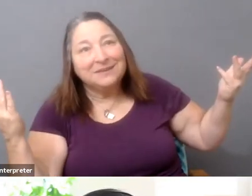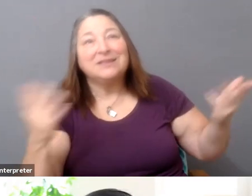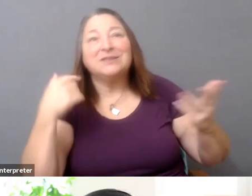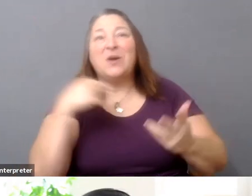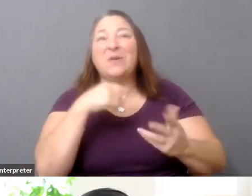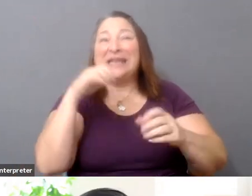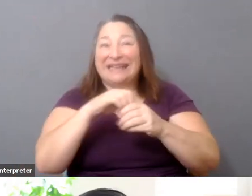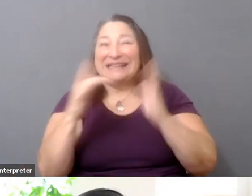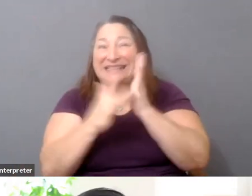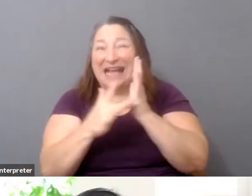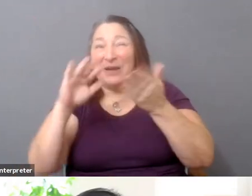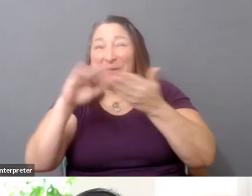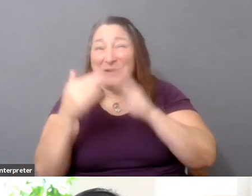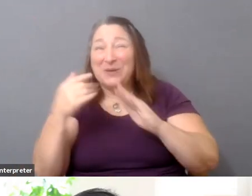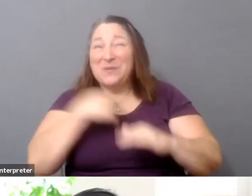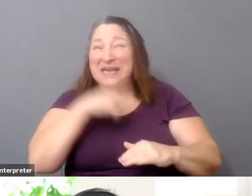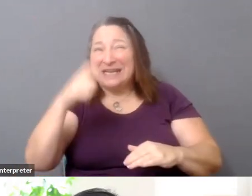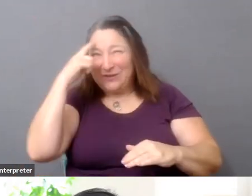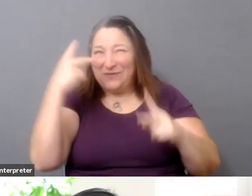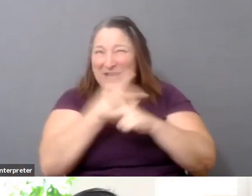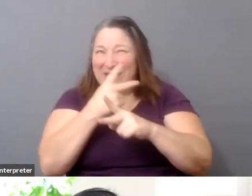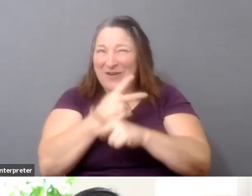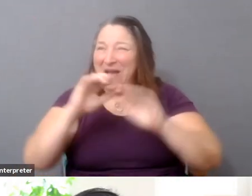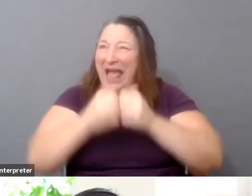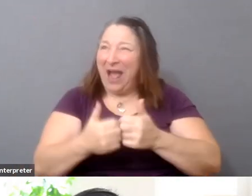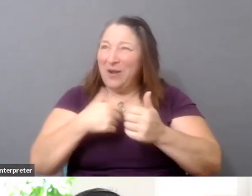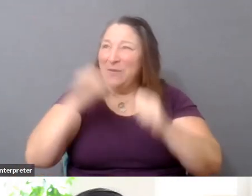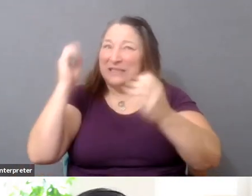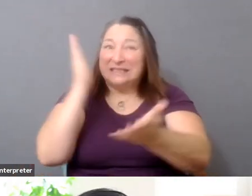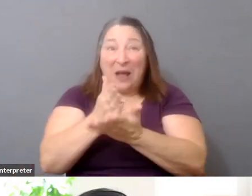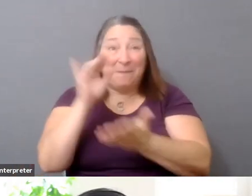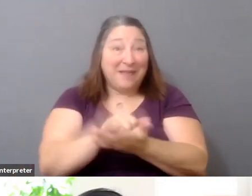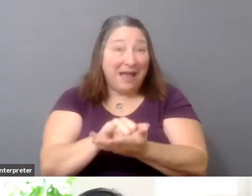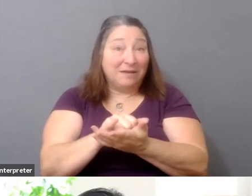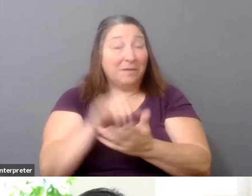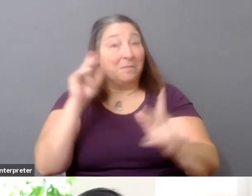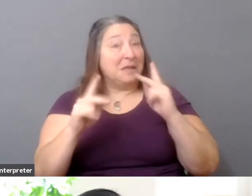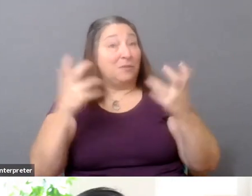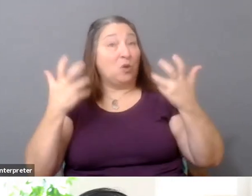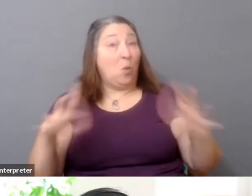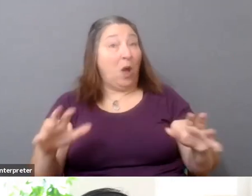Now, people aren't exactly excited about the idea of breaking it up because of the potential implications of what